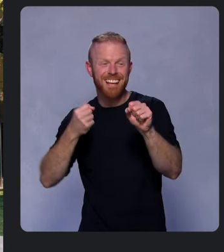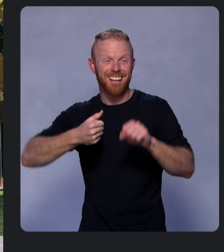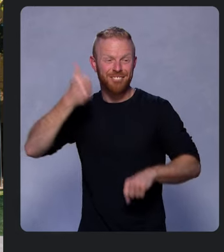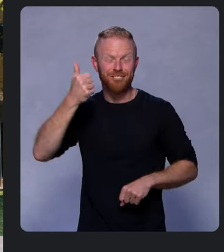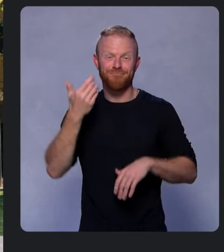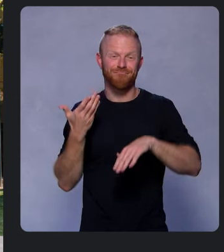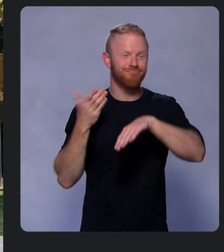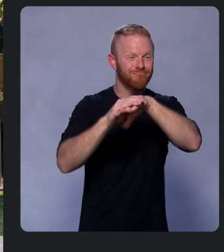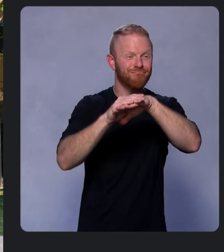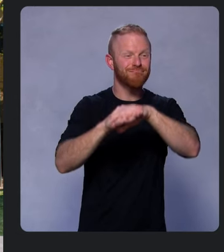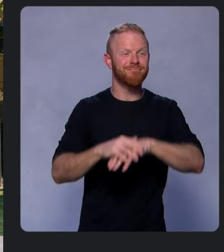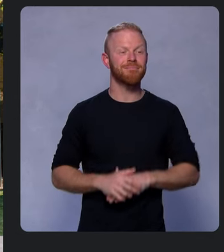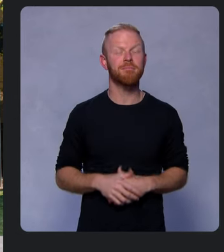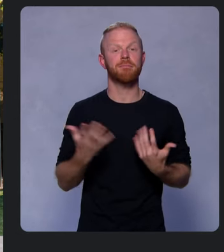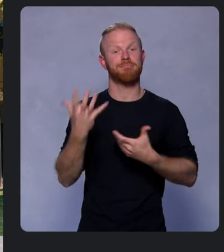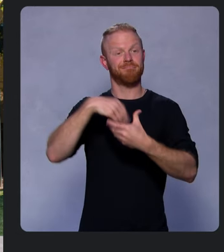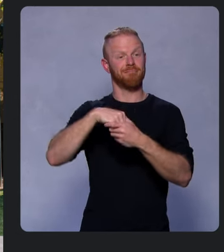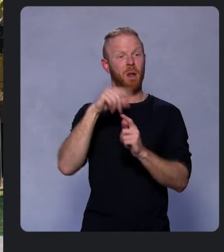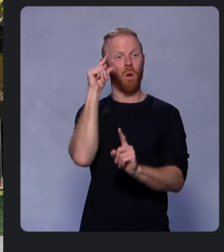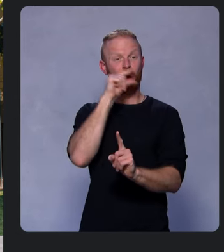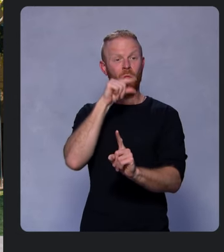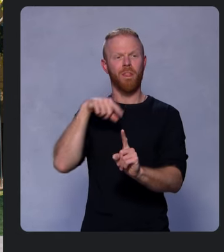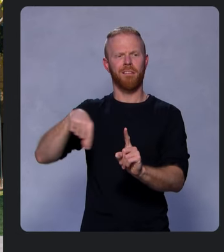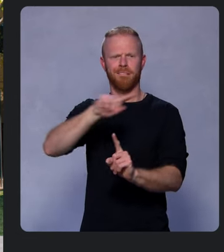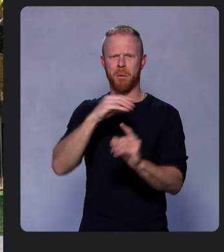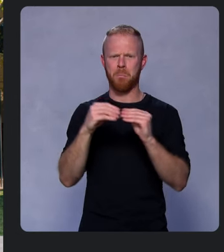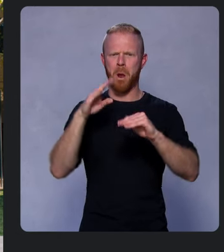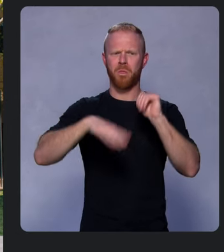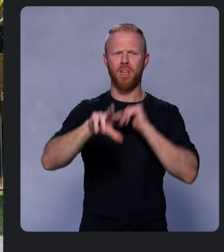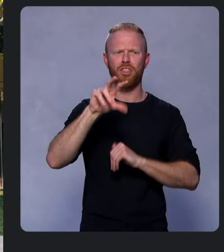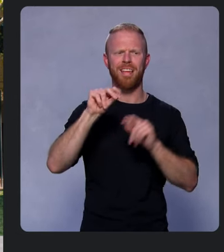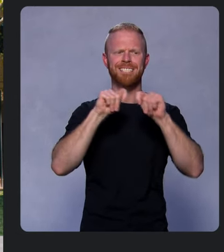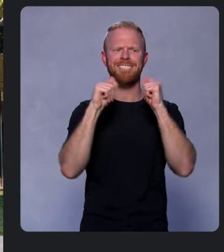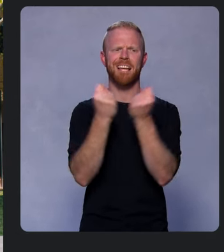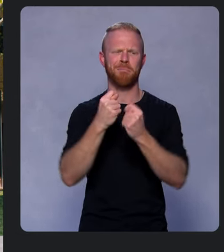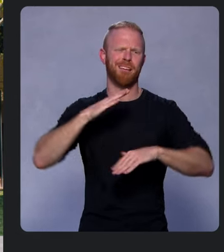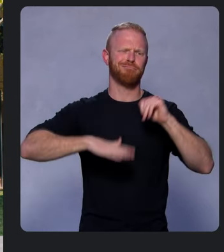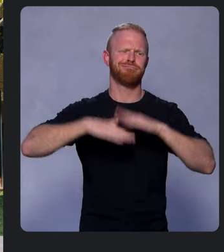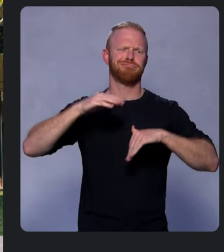Within Google, more than 30 teams choose to build with Flutter for its productivity,